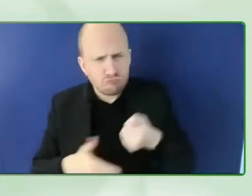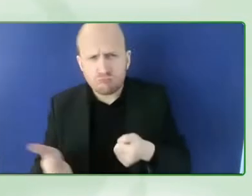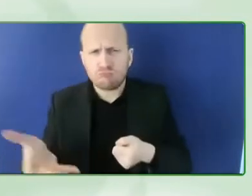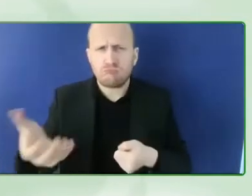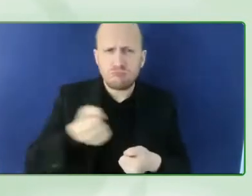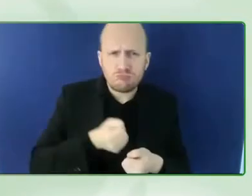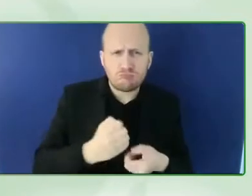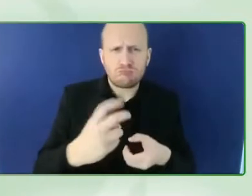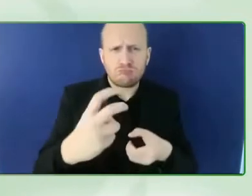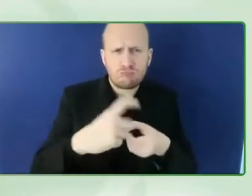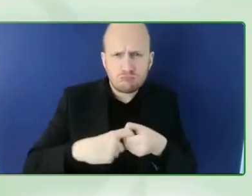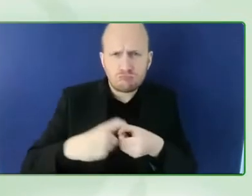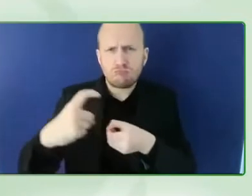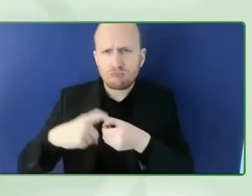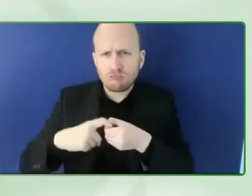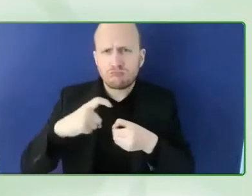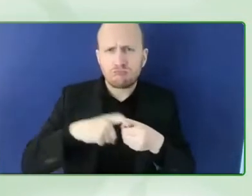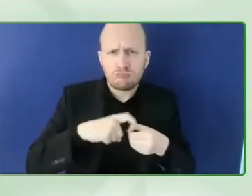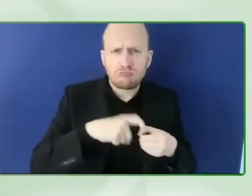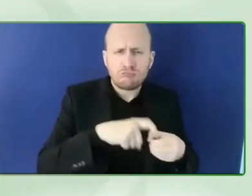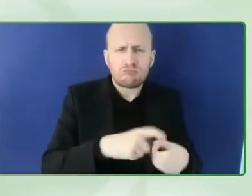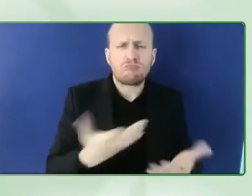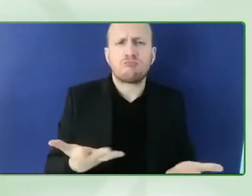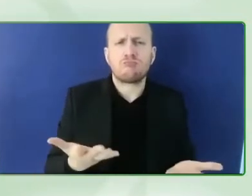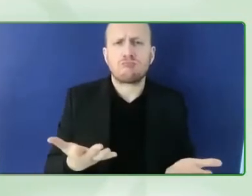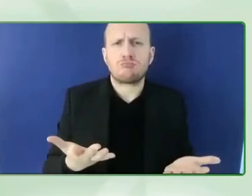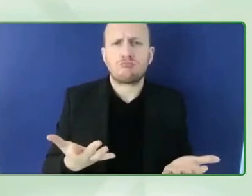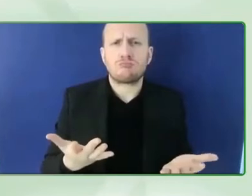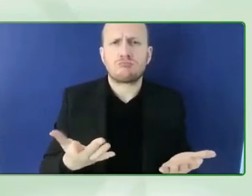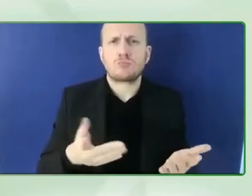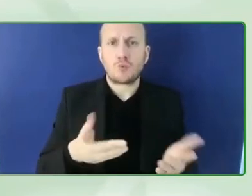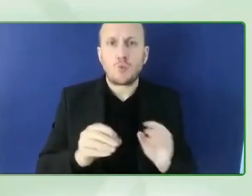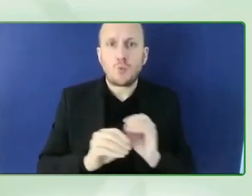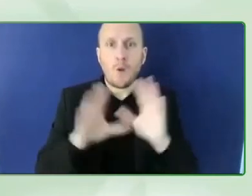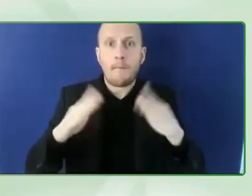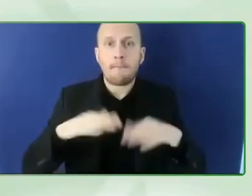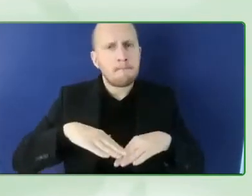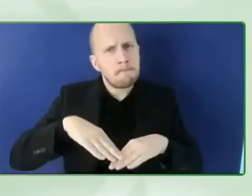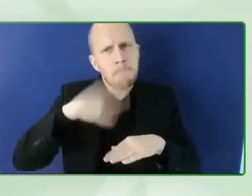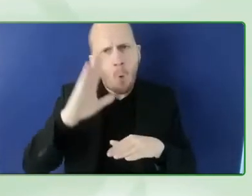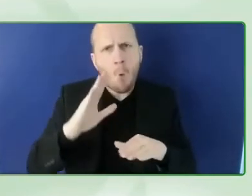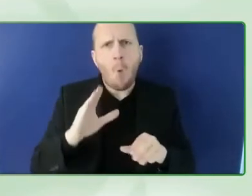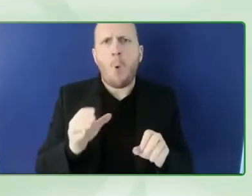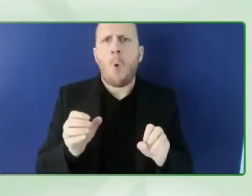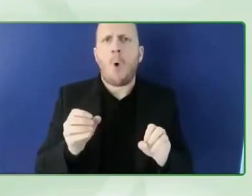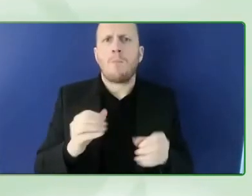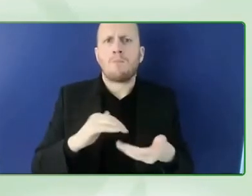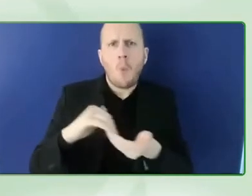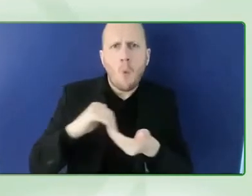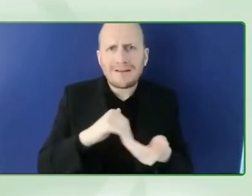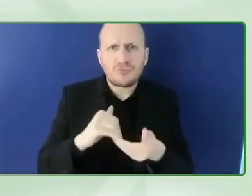but to create more uh organization related to this possible initiative bringing their things to the